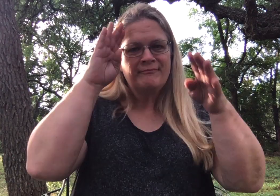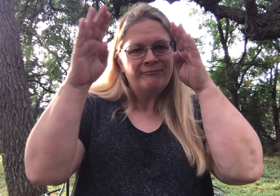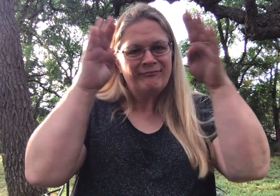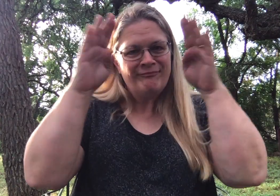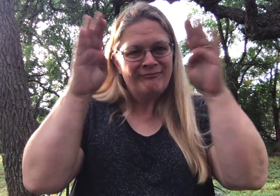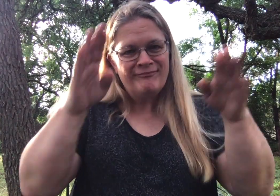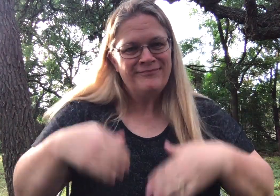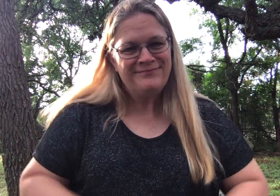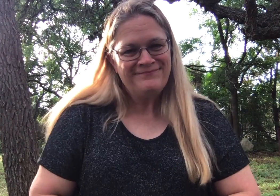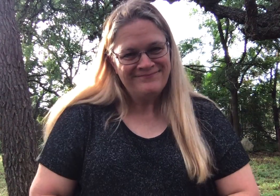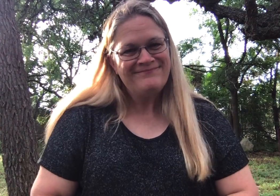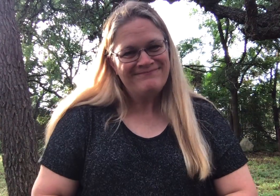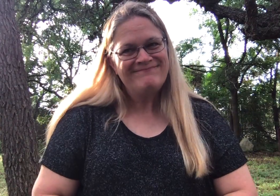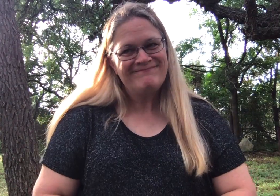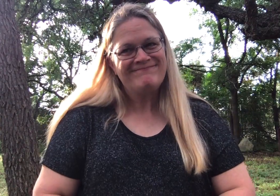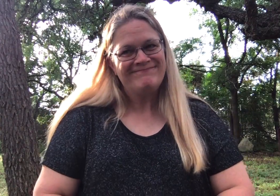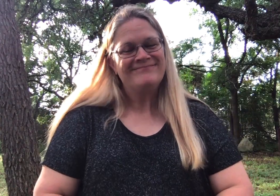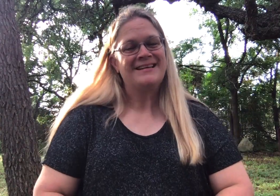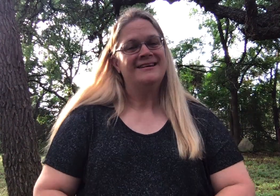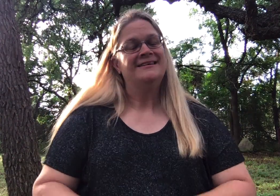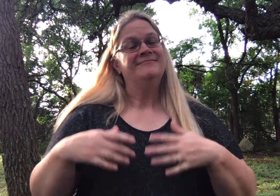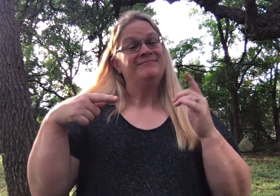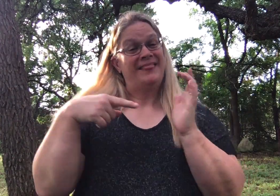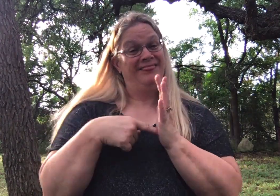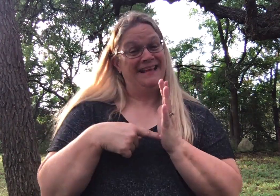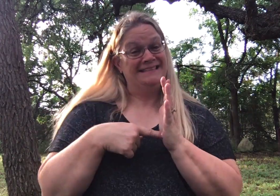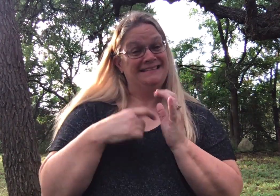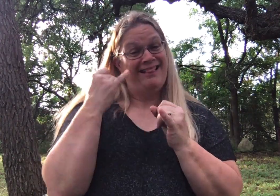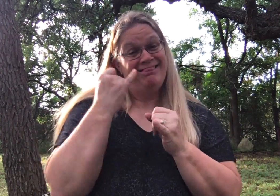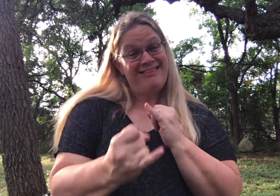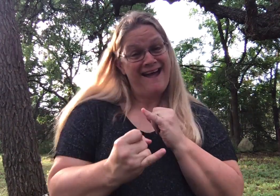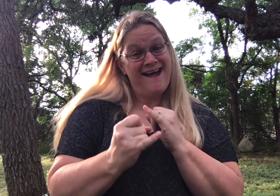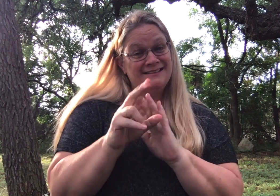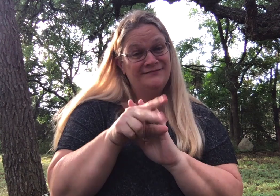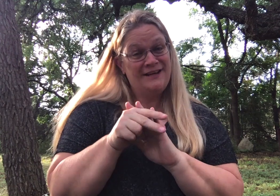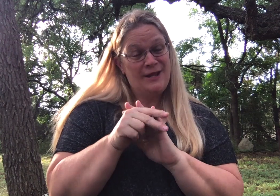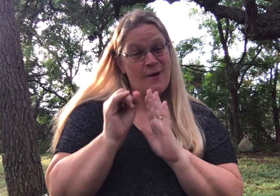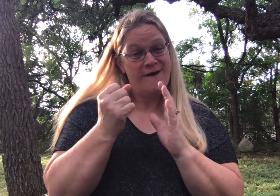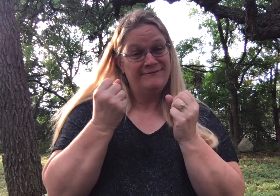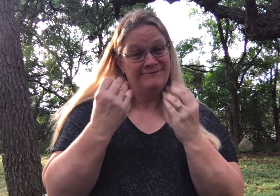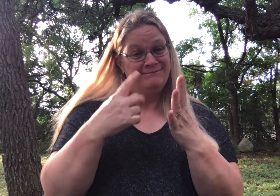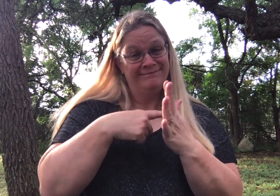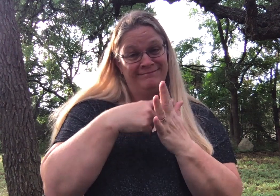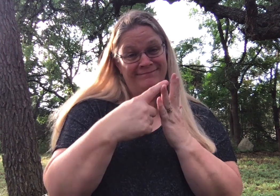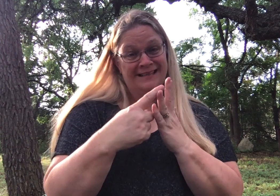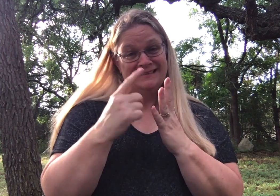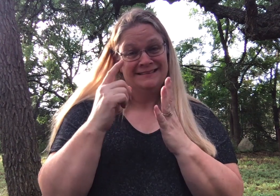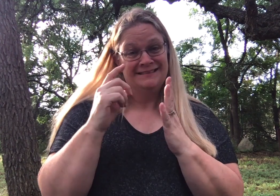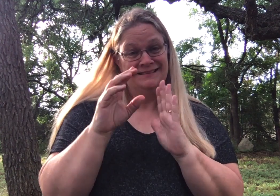Hello, this is the final video of our series.